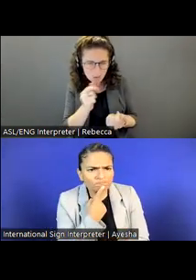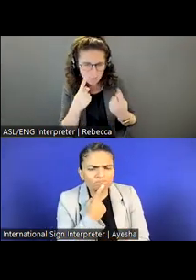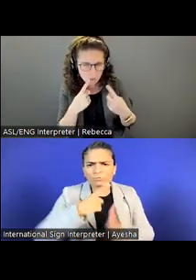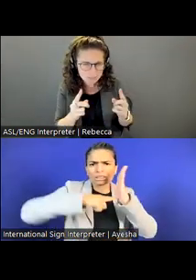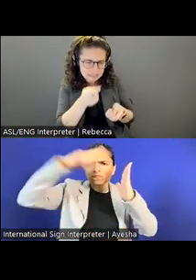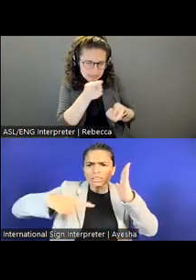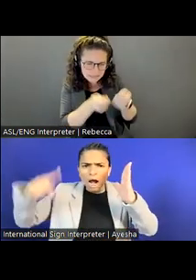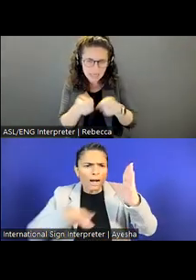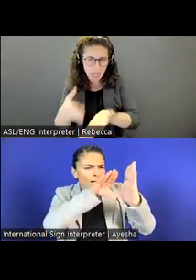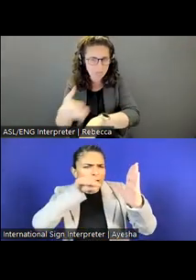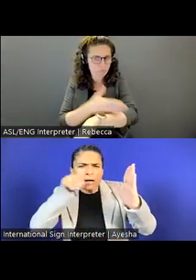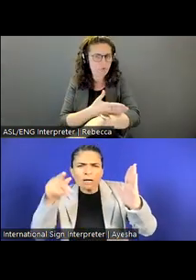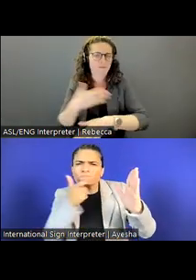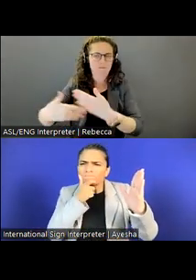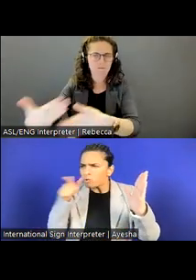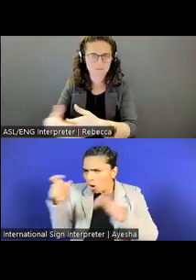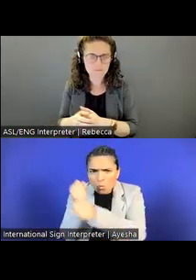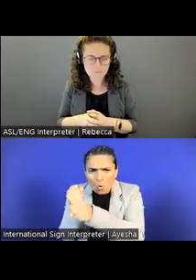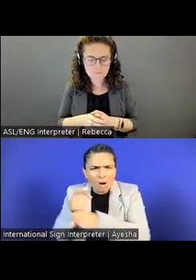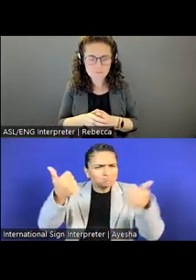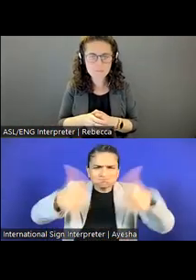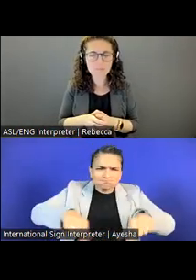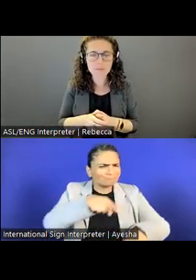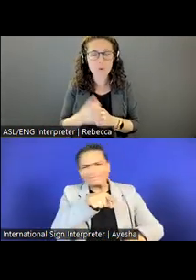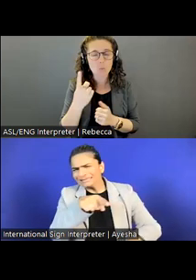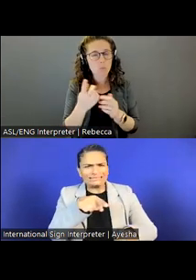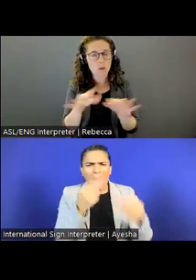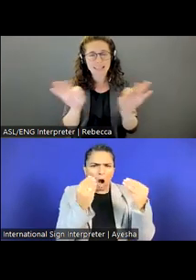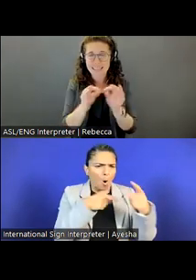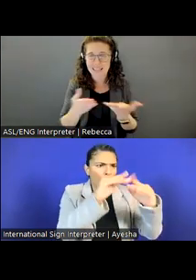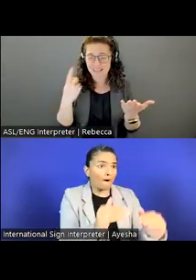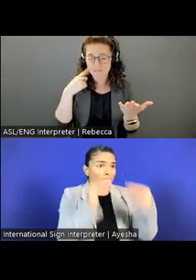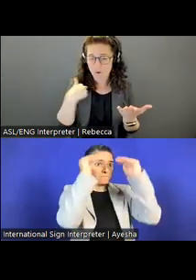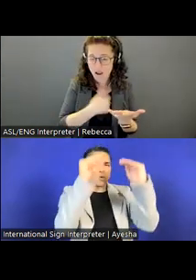and move forward. Like wise, I think one of the things that is key for us is that when we have a diverse